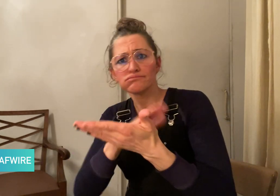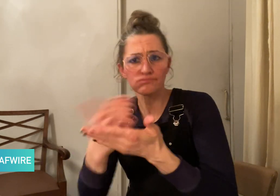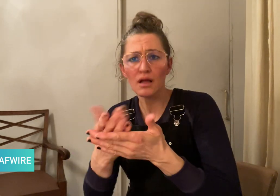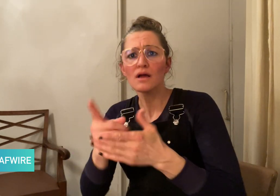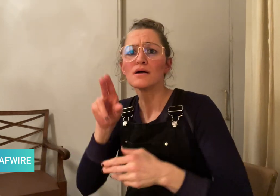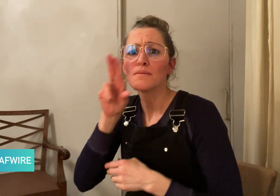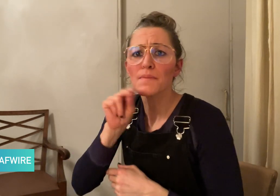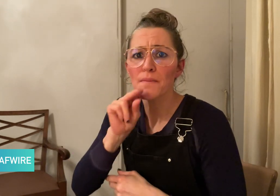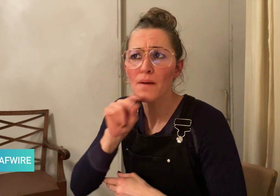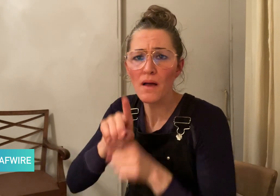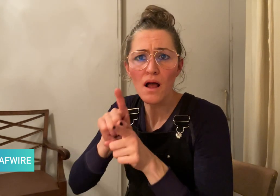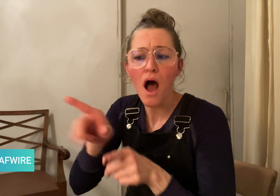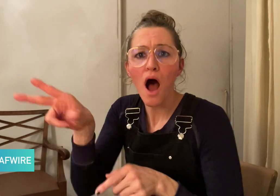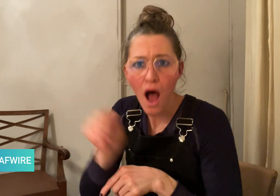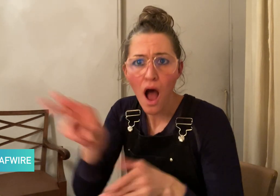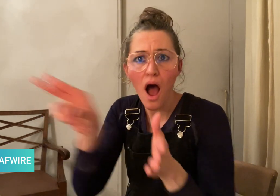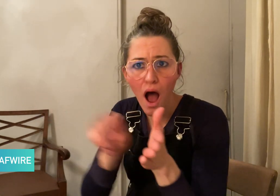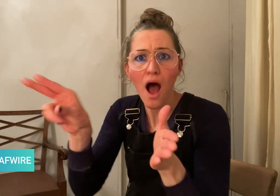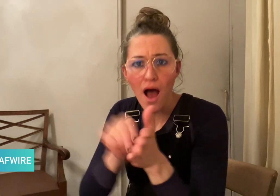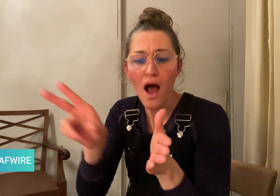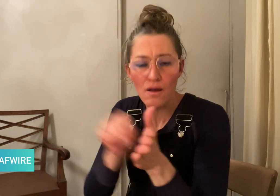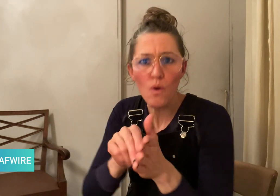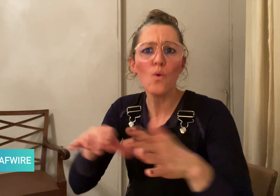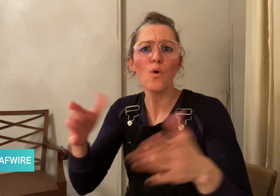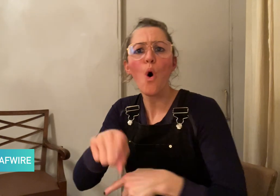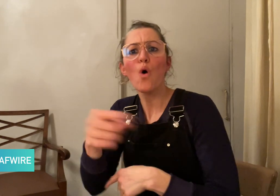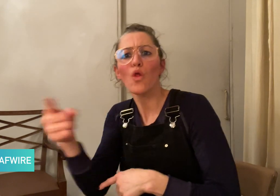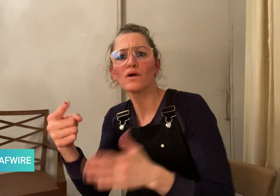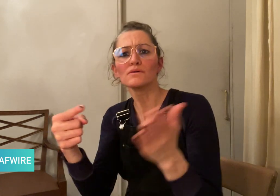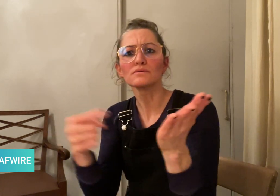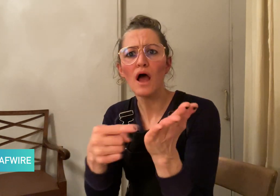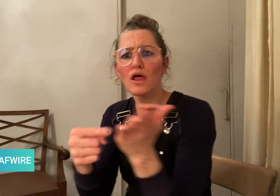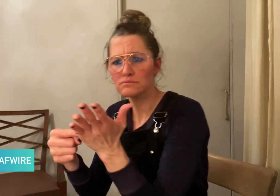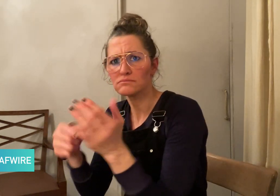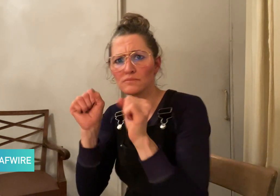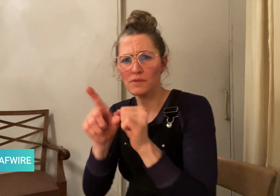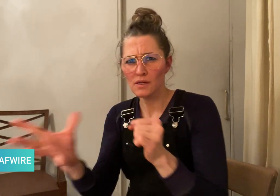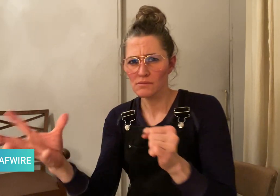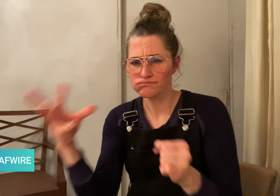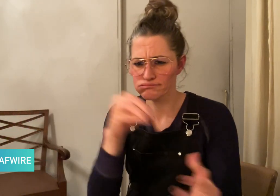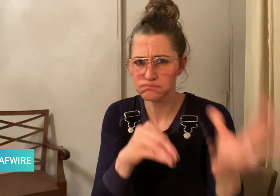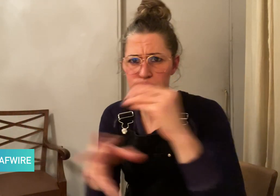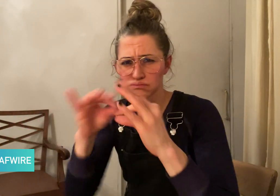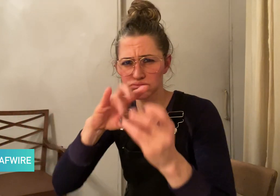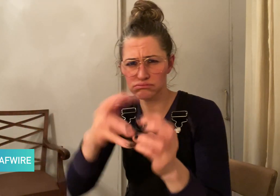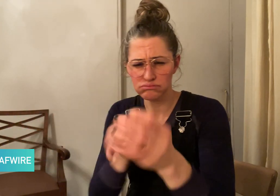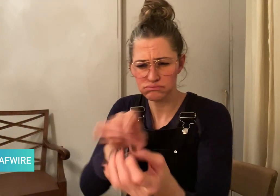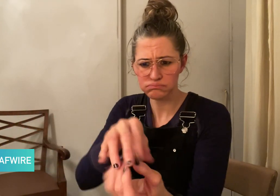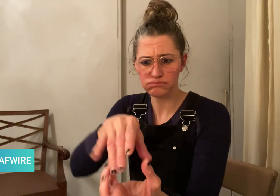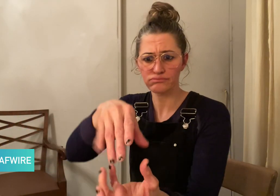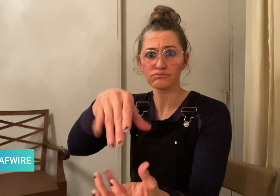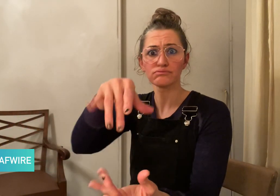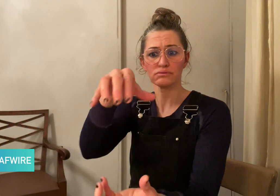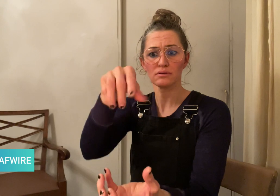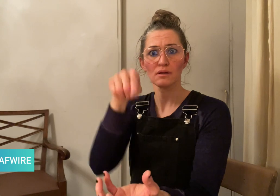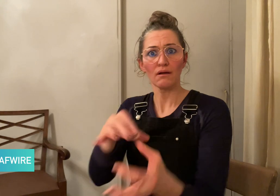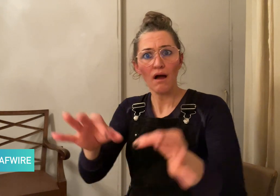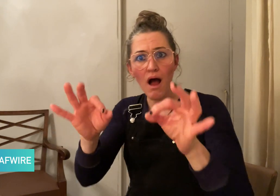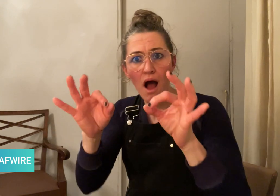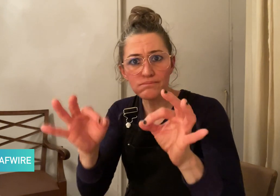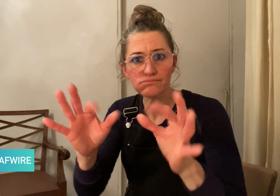and other intelligent technologies to create real-time accurate